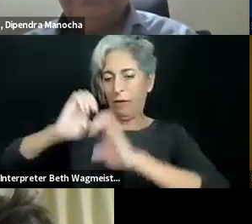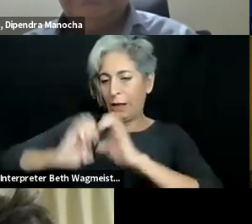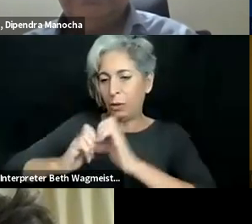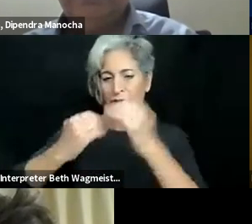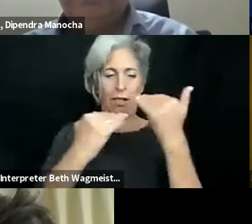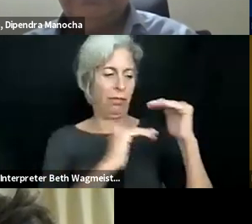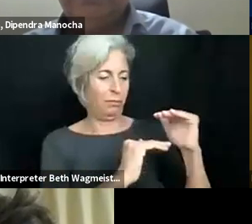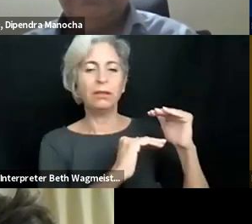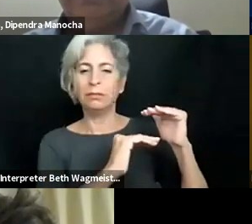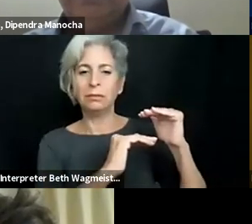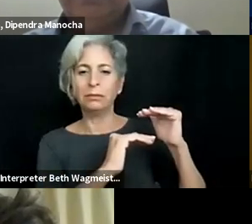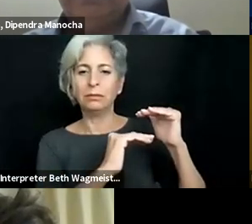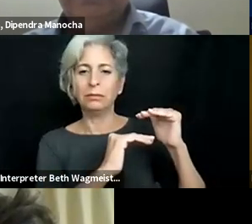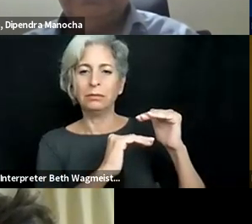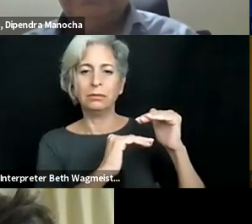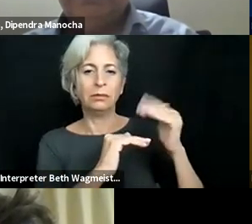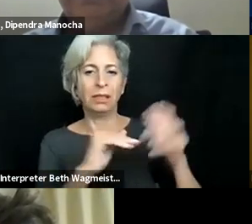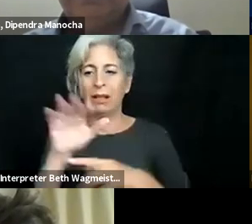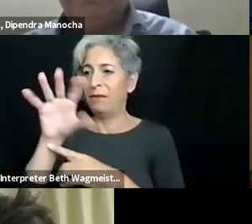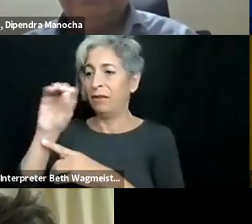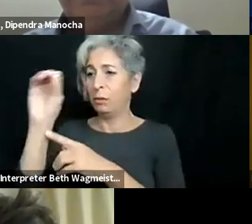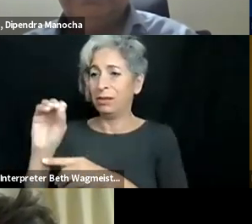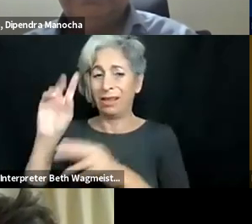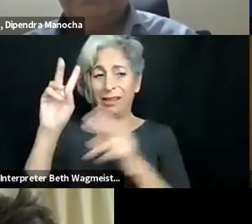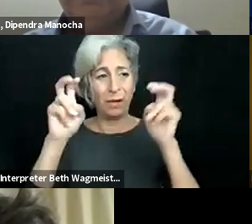subject matter experts to meet demand. And current tools for doing